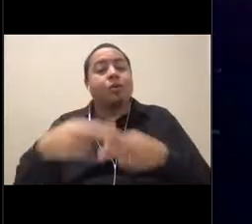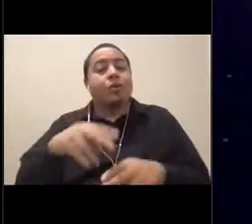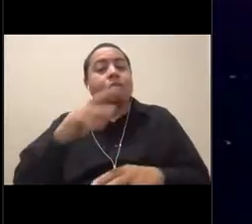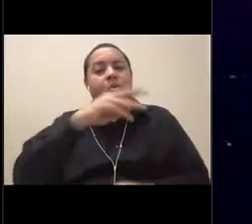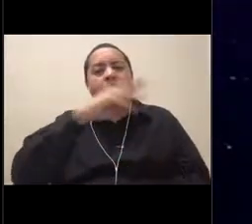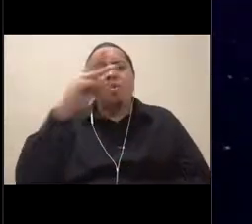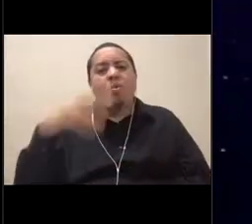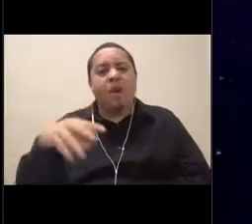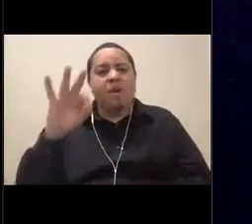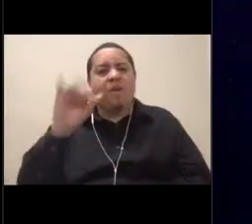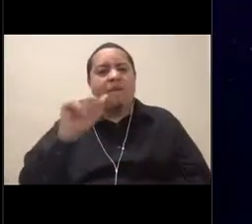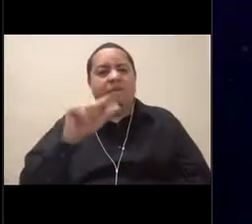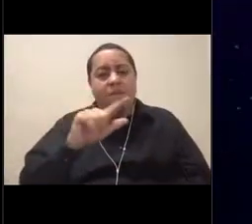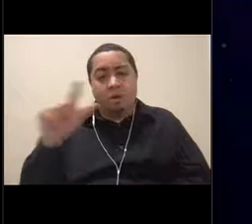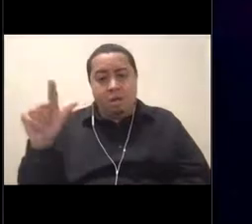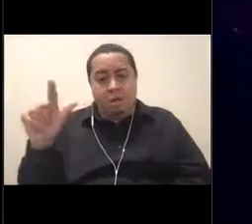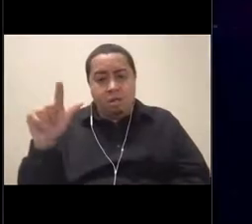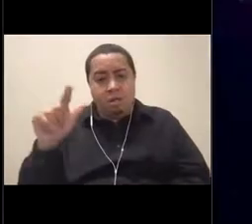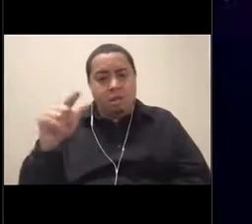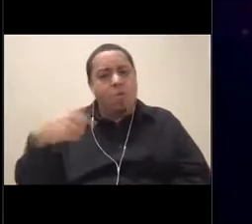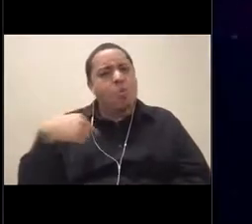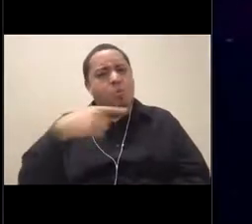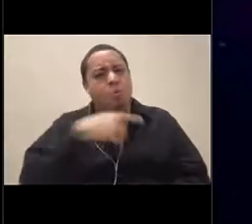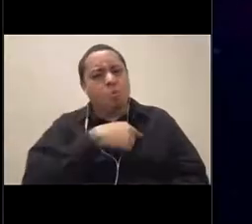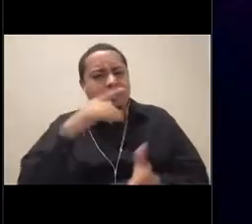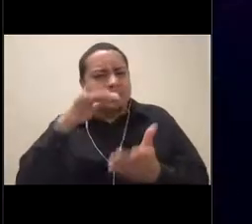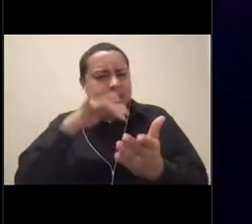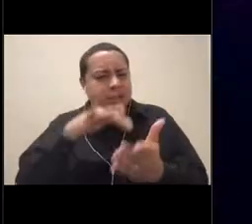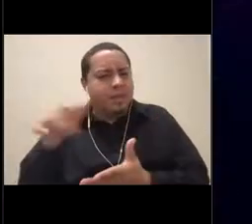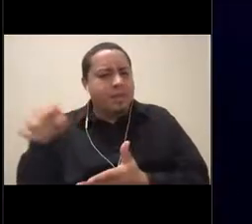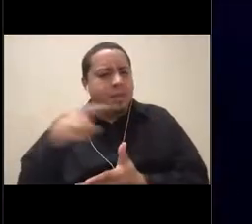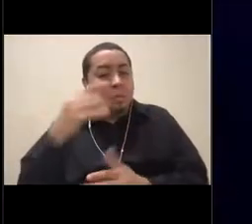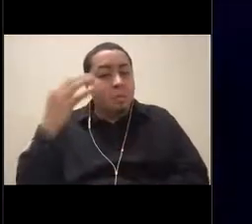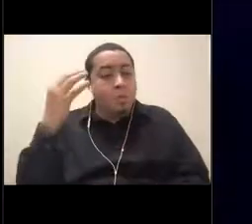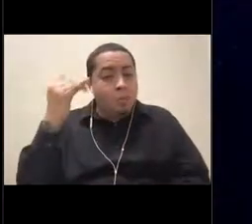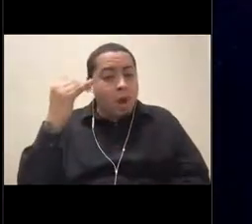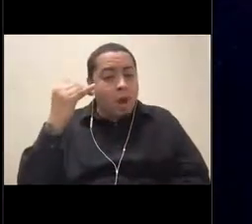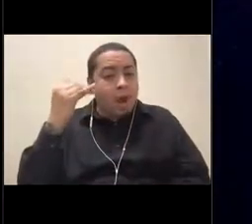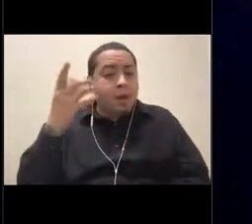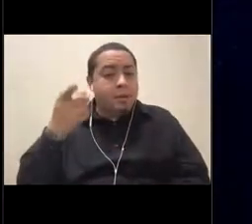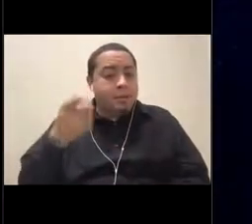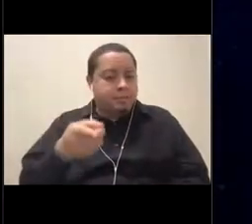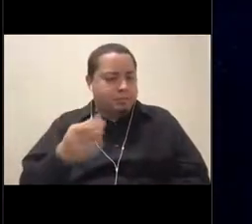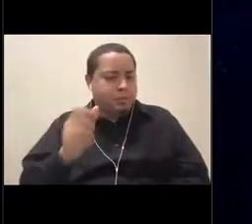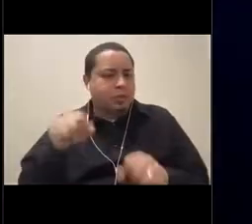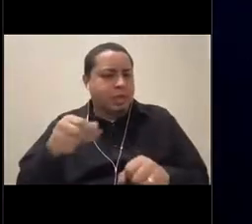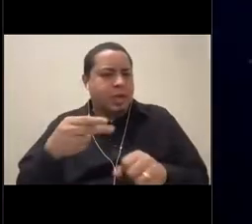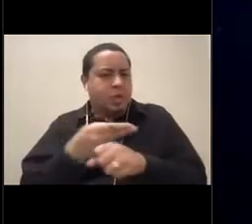in the sanctuary. Because we have so many deep water habitats, it's easy for us to use those ROVs to study them.